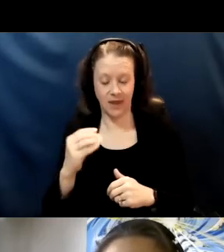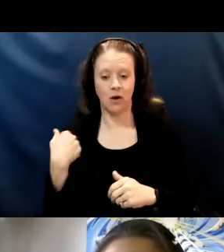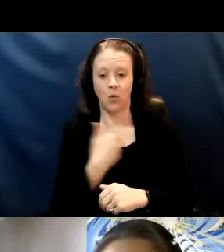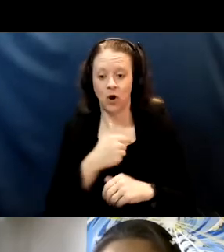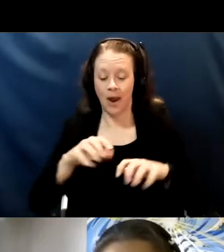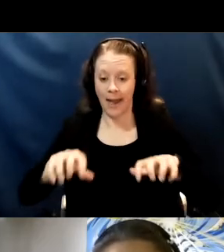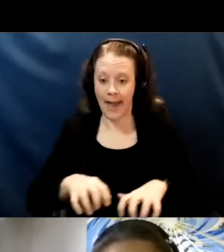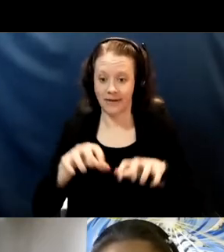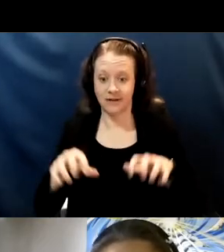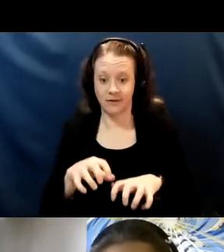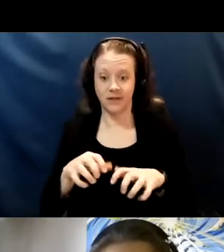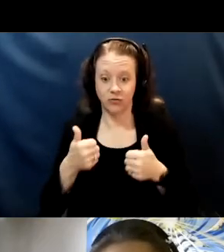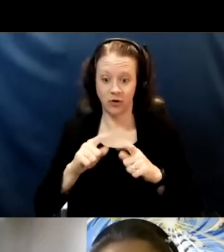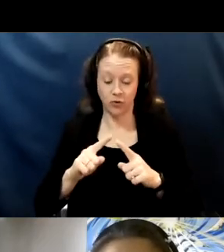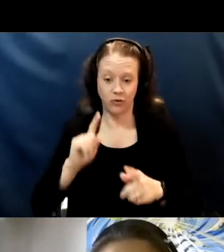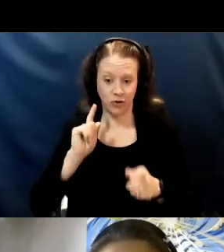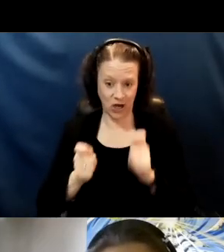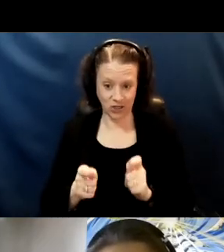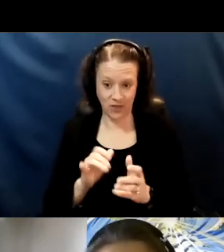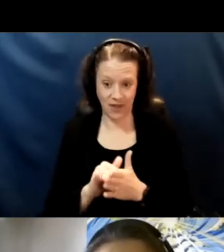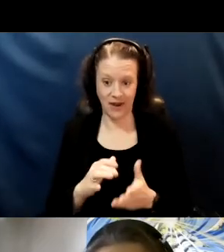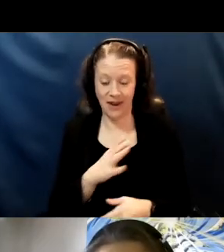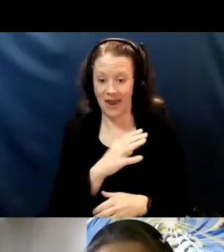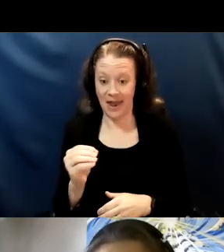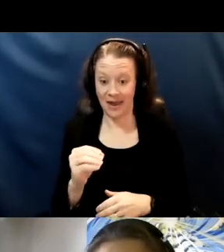Recognizing that teamwork makes the dream work